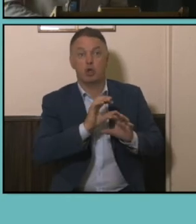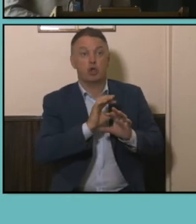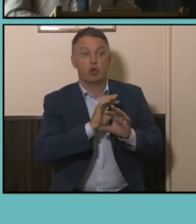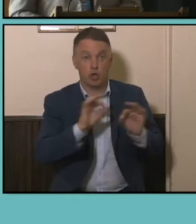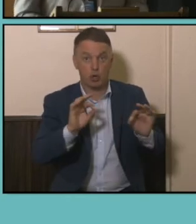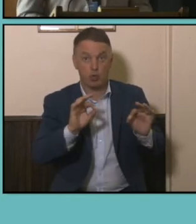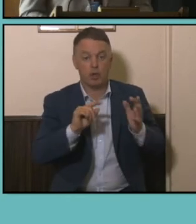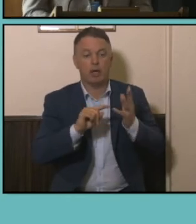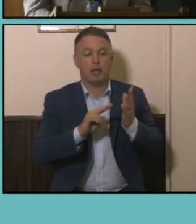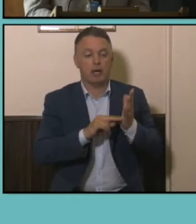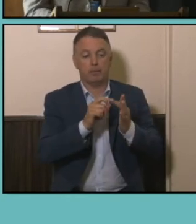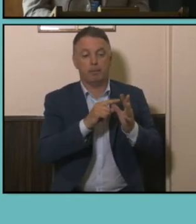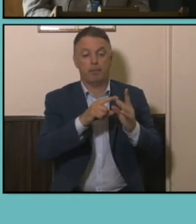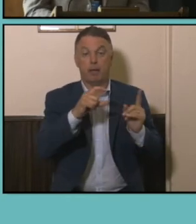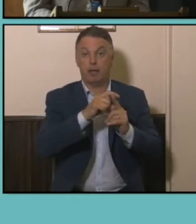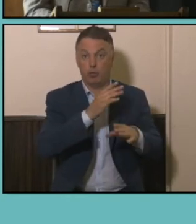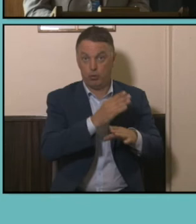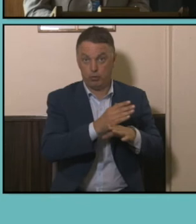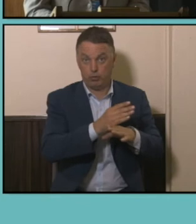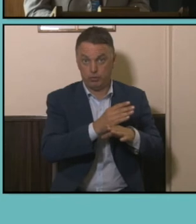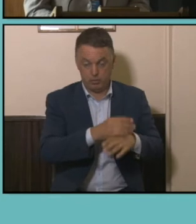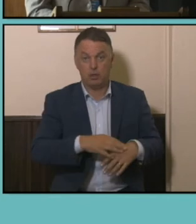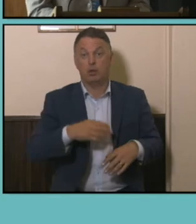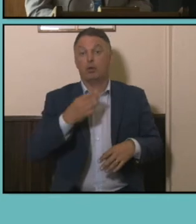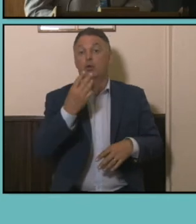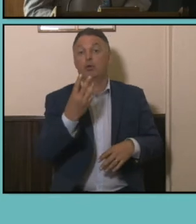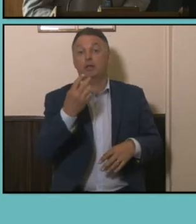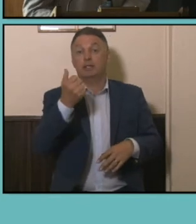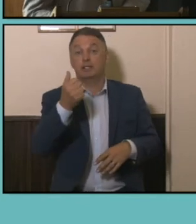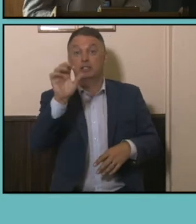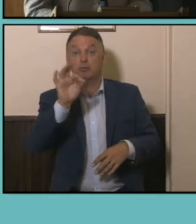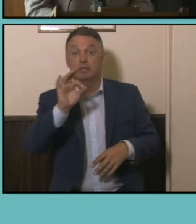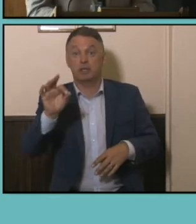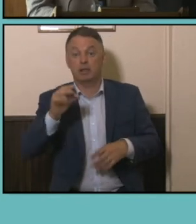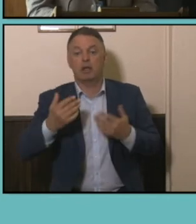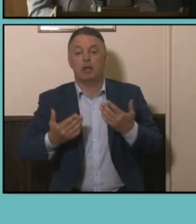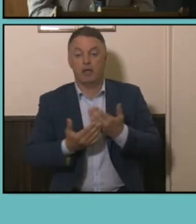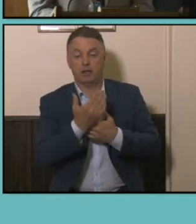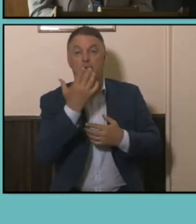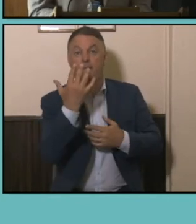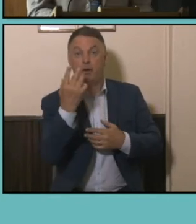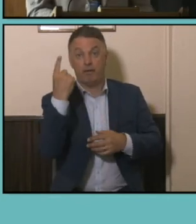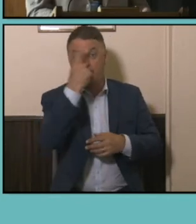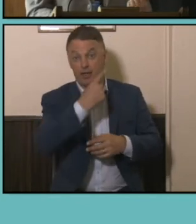with a further 36% doing less than 5 hours, so if we combine those figures